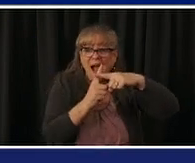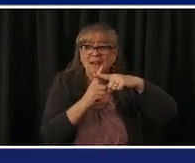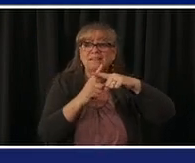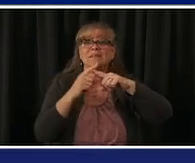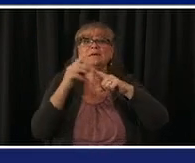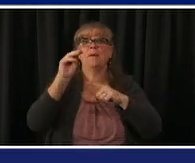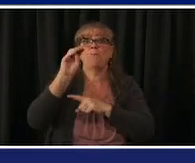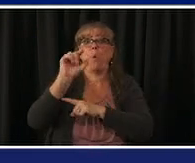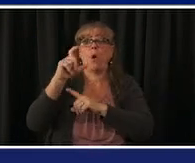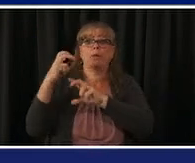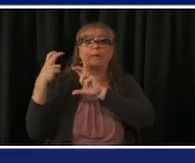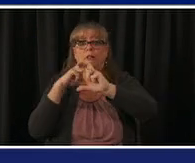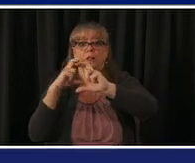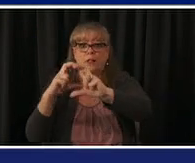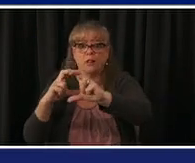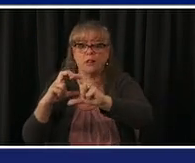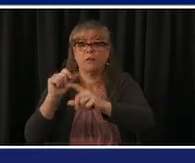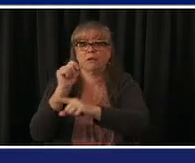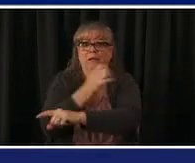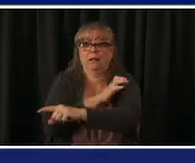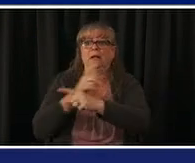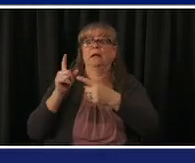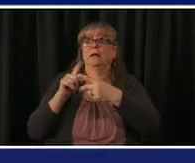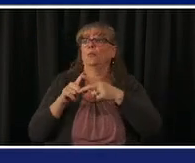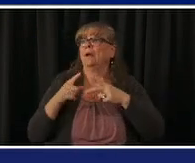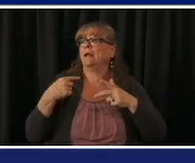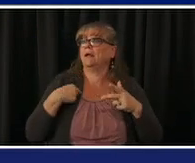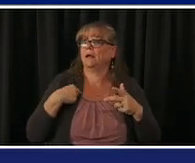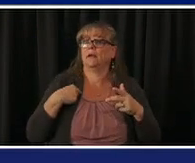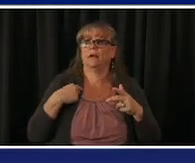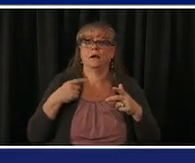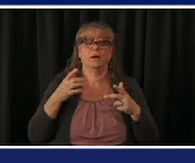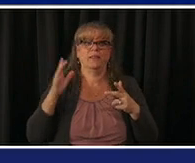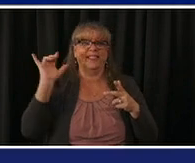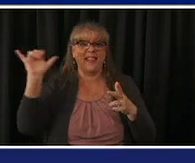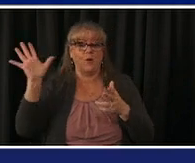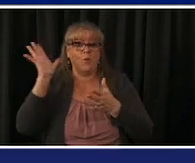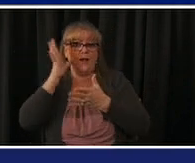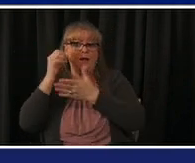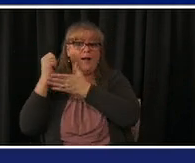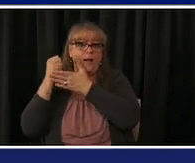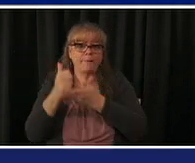uh this will be this this will ease and facilitate the delivery of the increased quality of acts